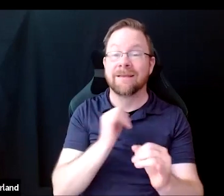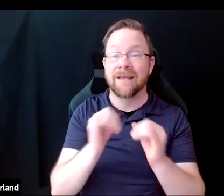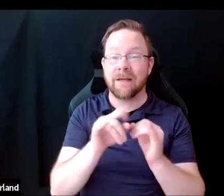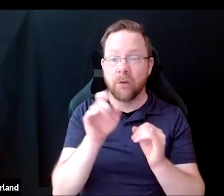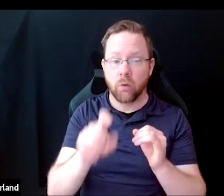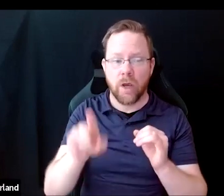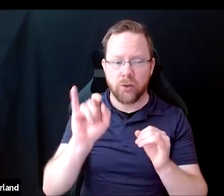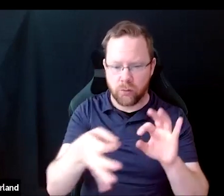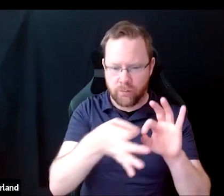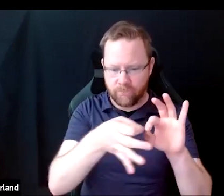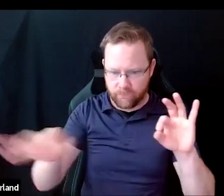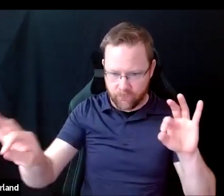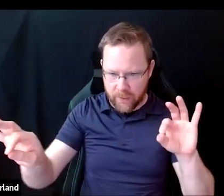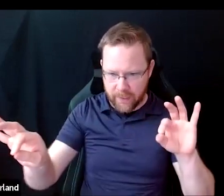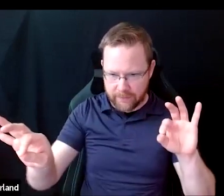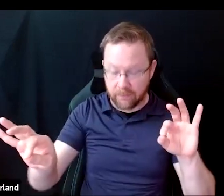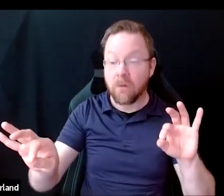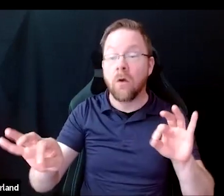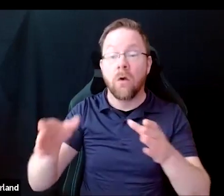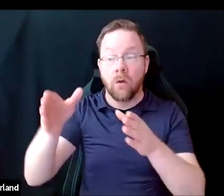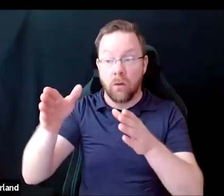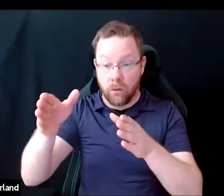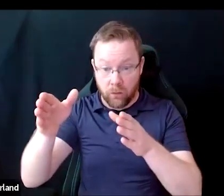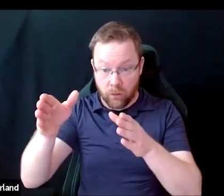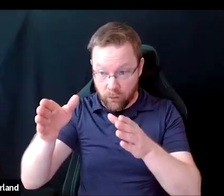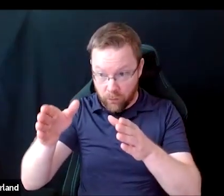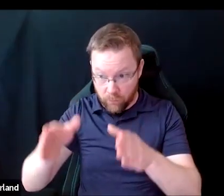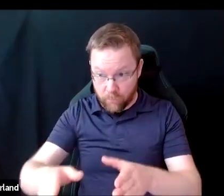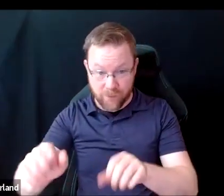such that they can be answered succinctly by people with speech impediments."